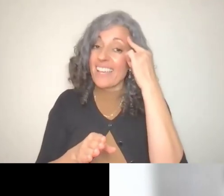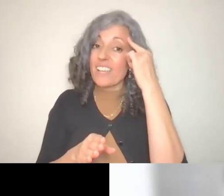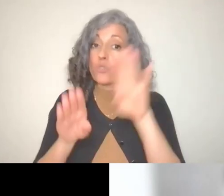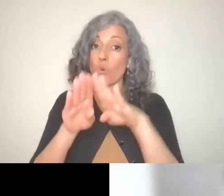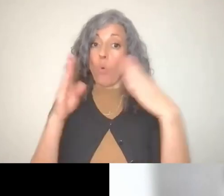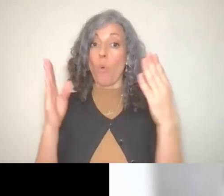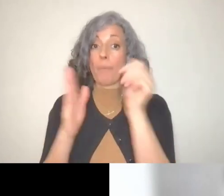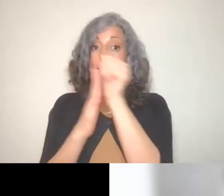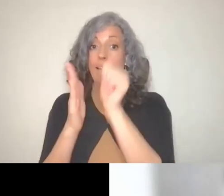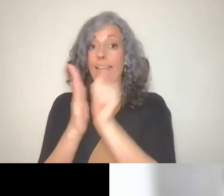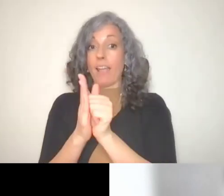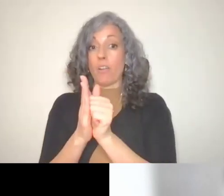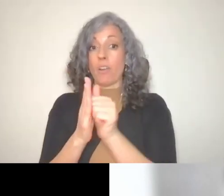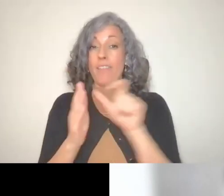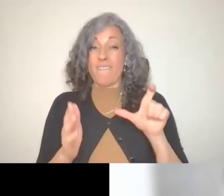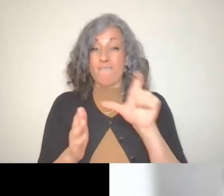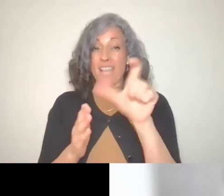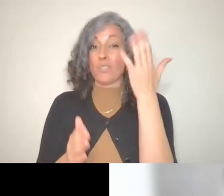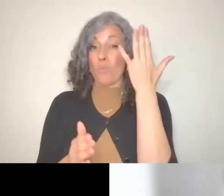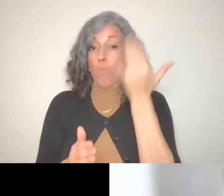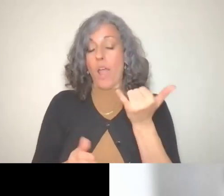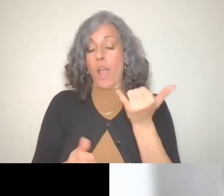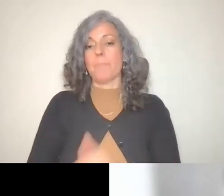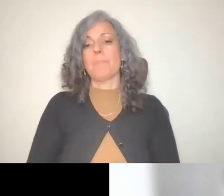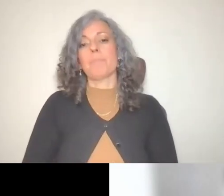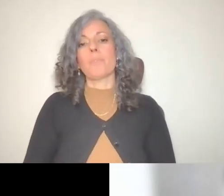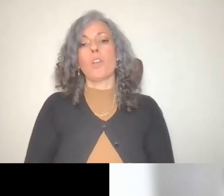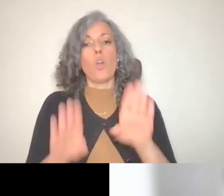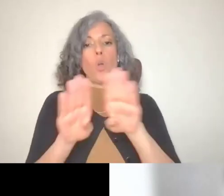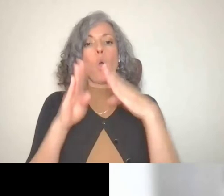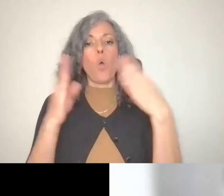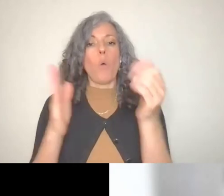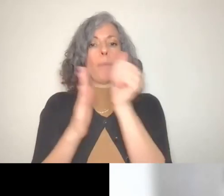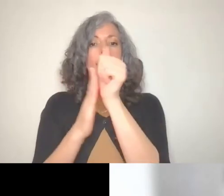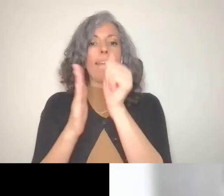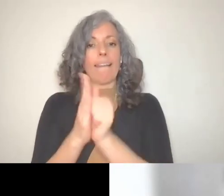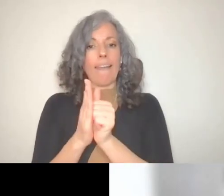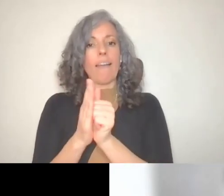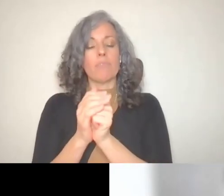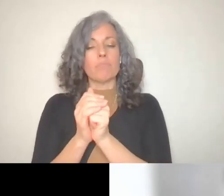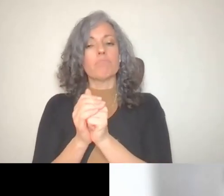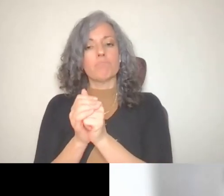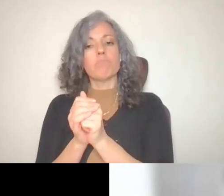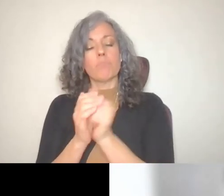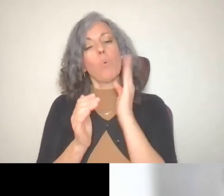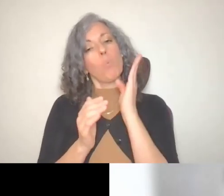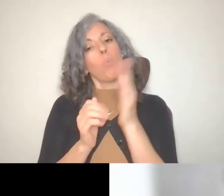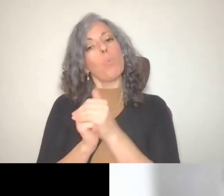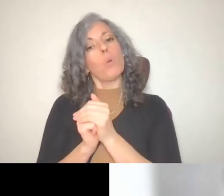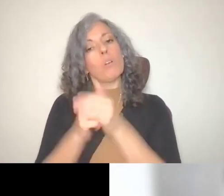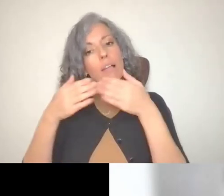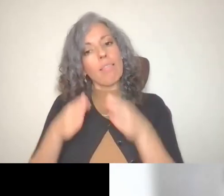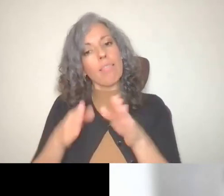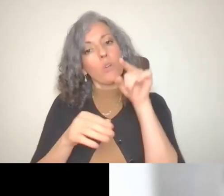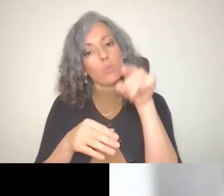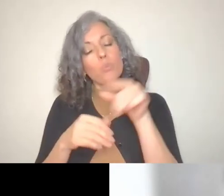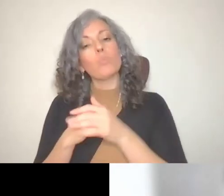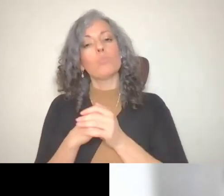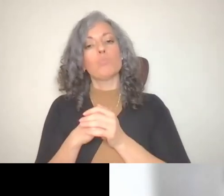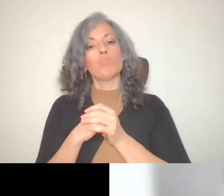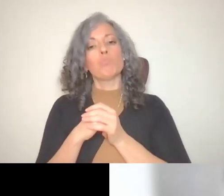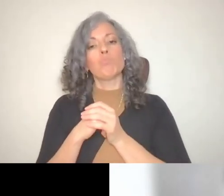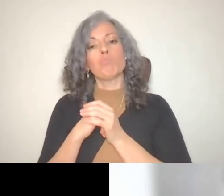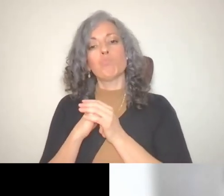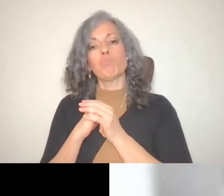investing in that you have the ability to,